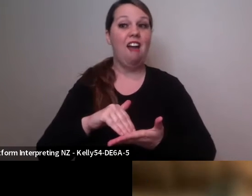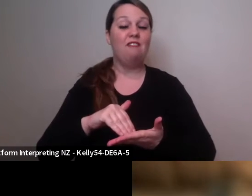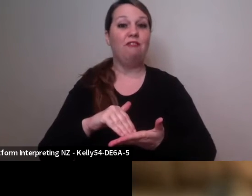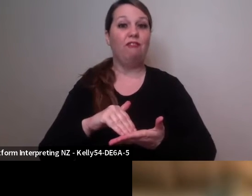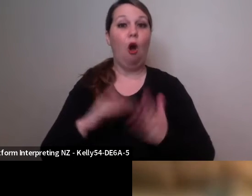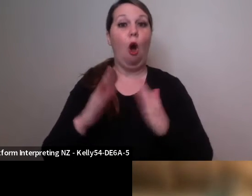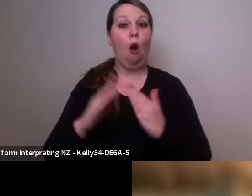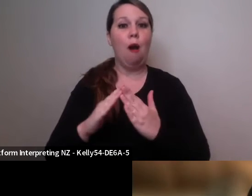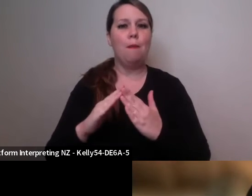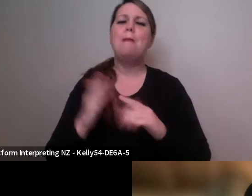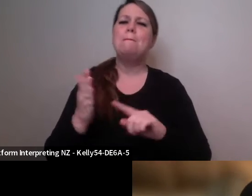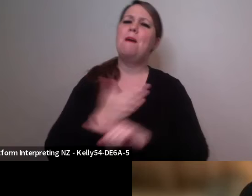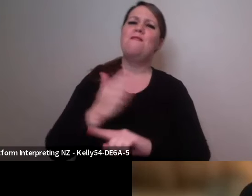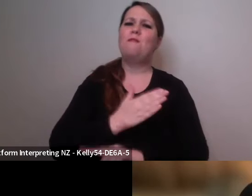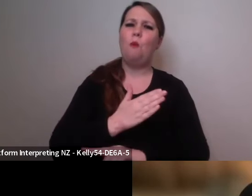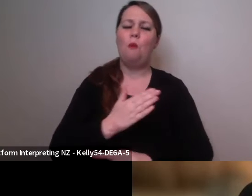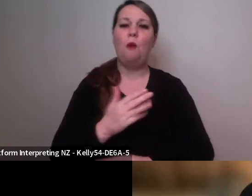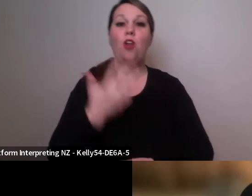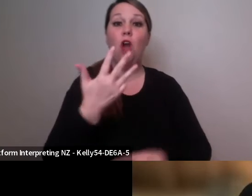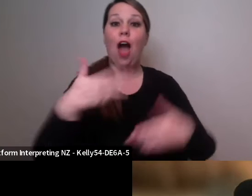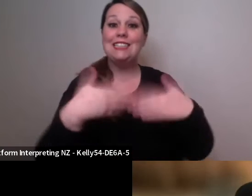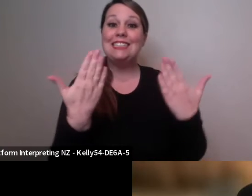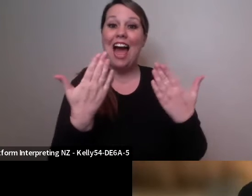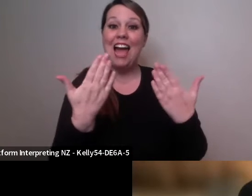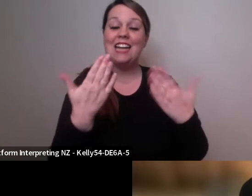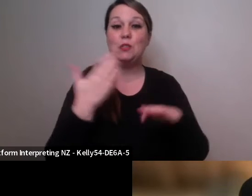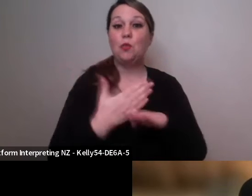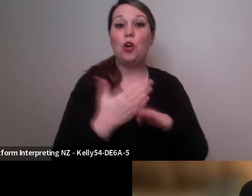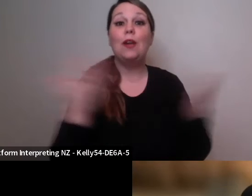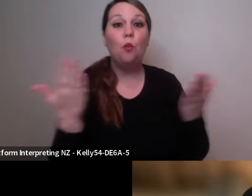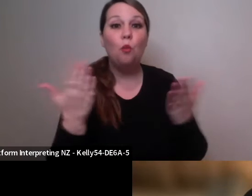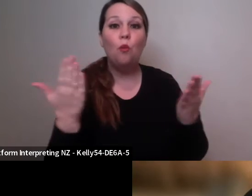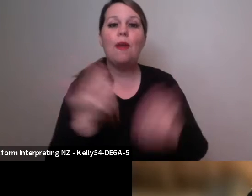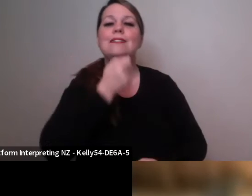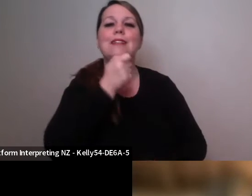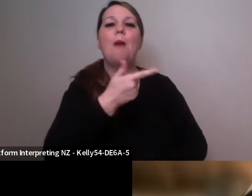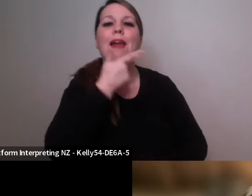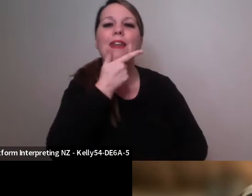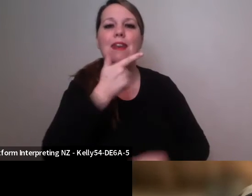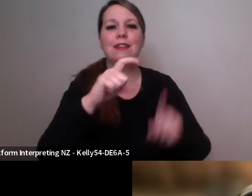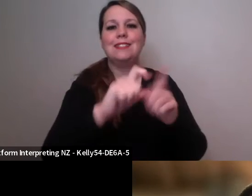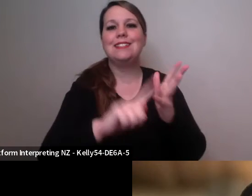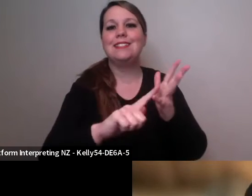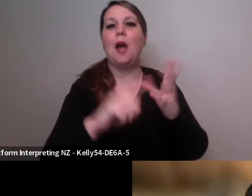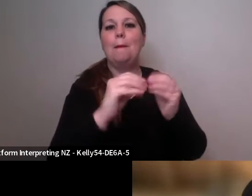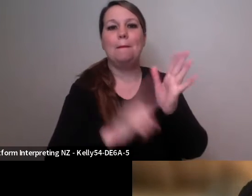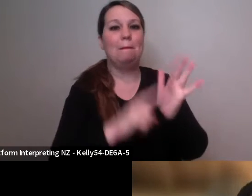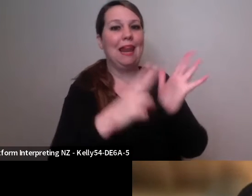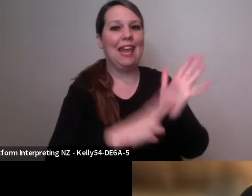I've had the last nine days doing creative development for a new work. It's going to